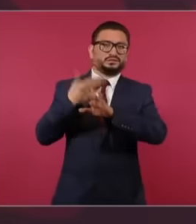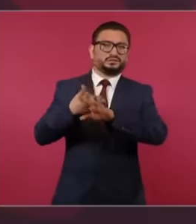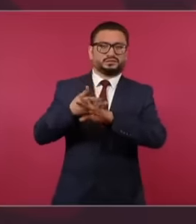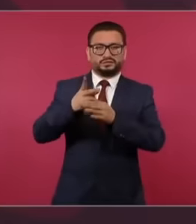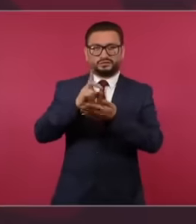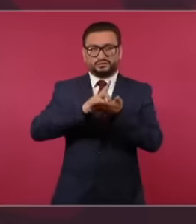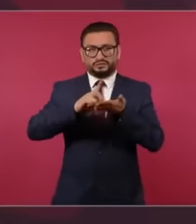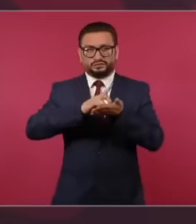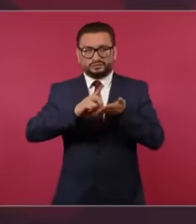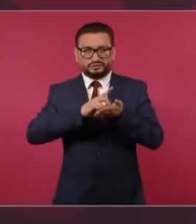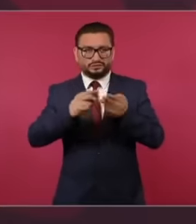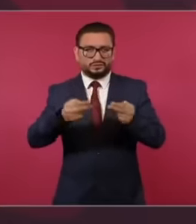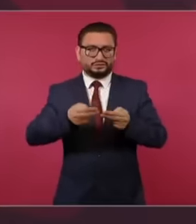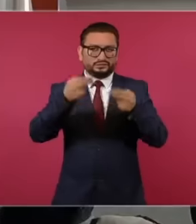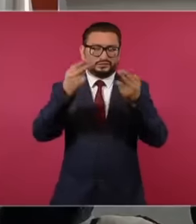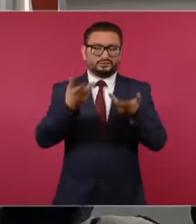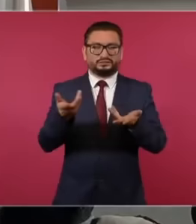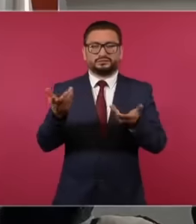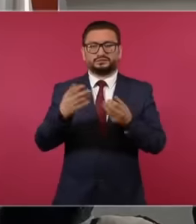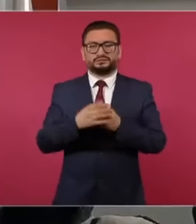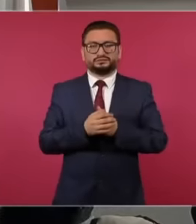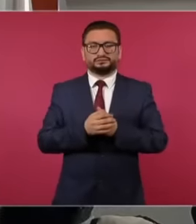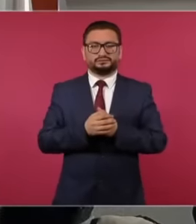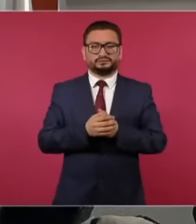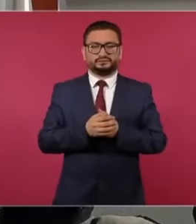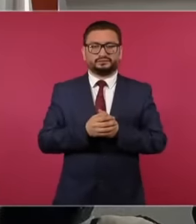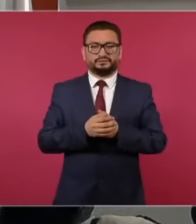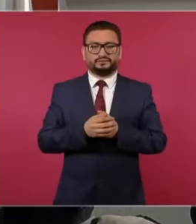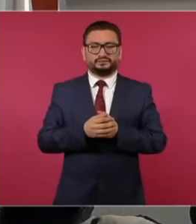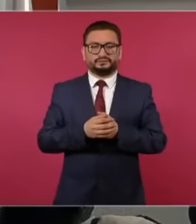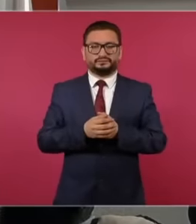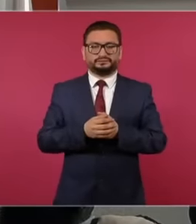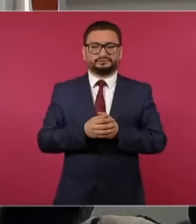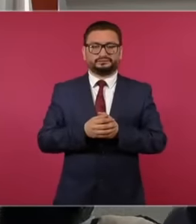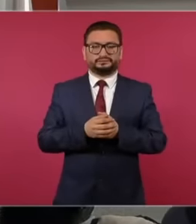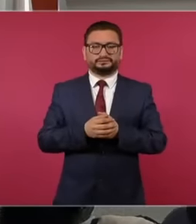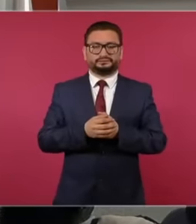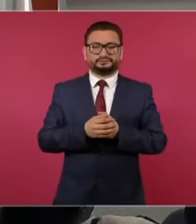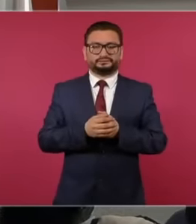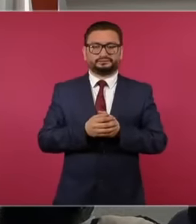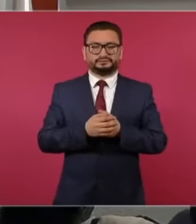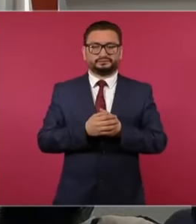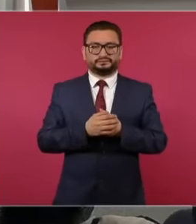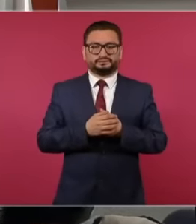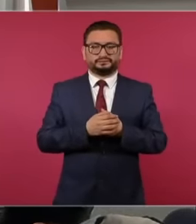and against